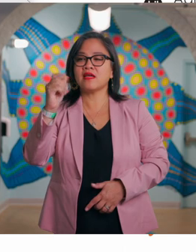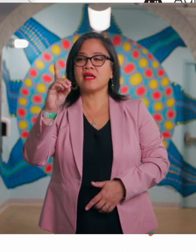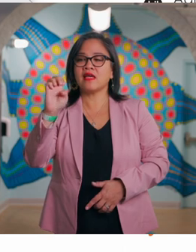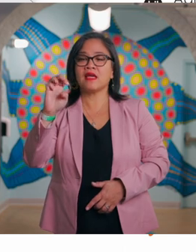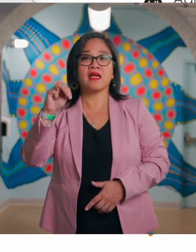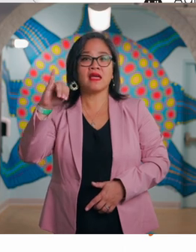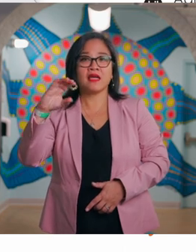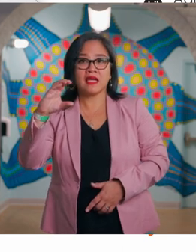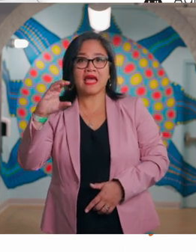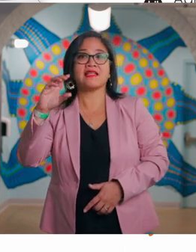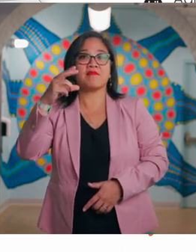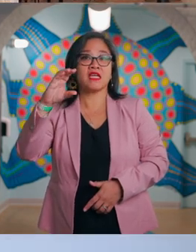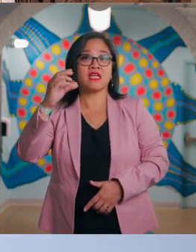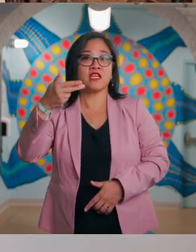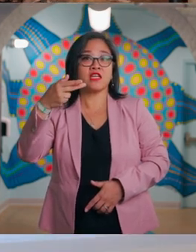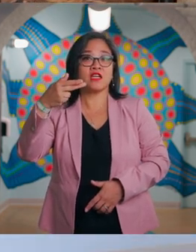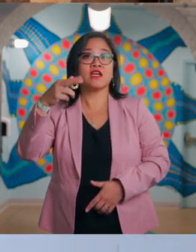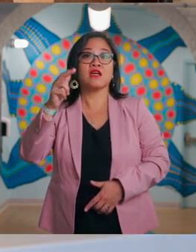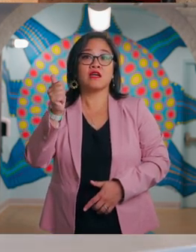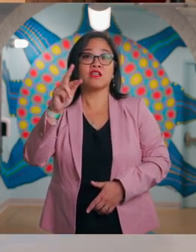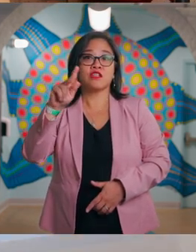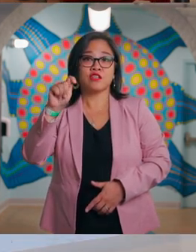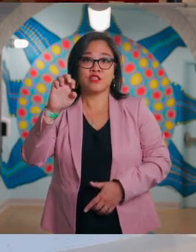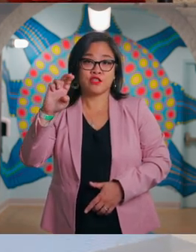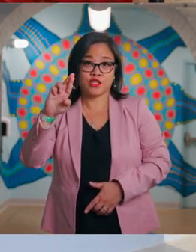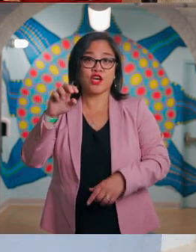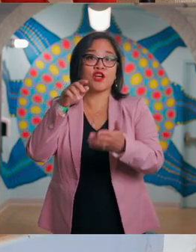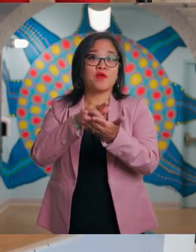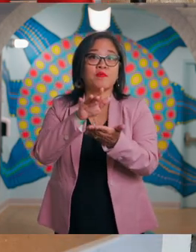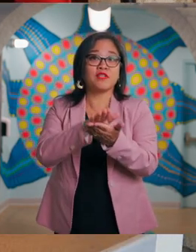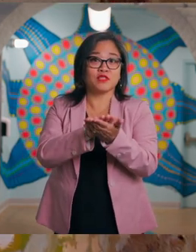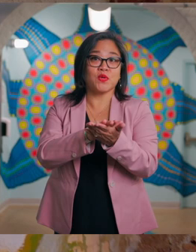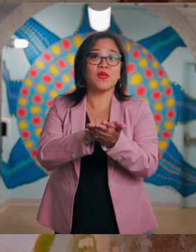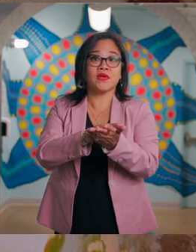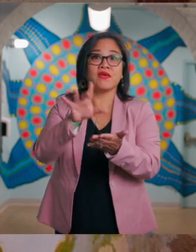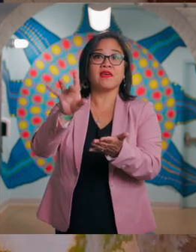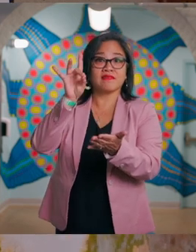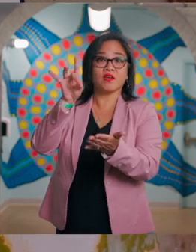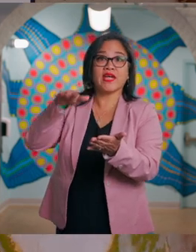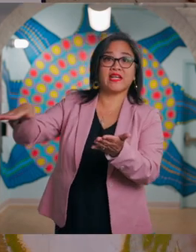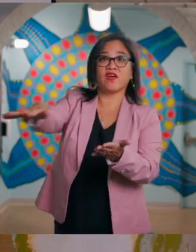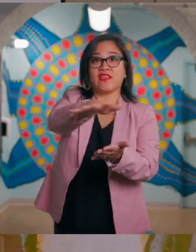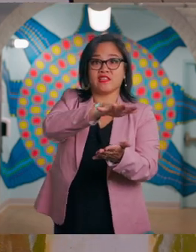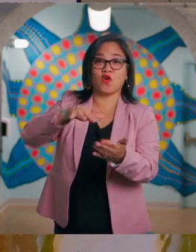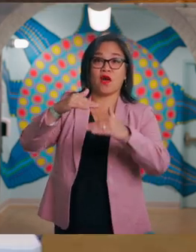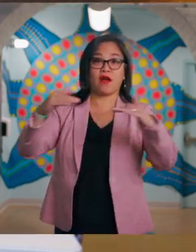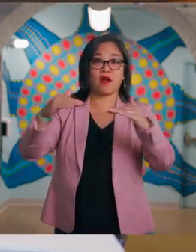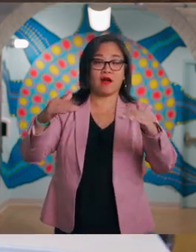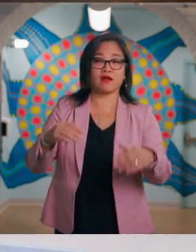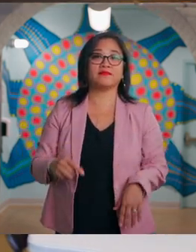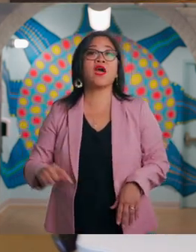Manchester Academic Charter Middle School is located on this floor.